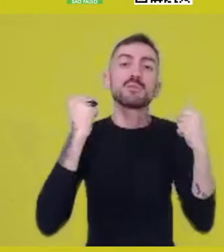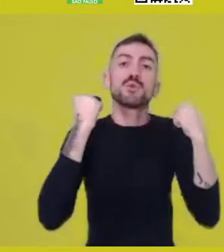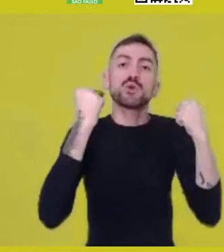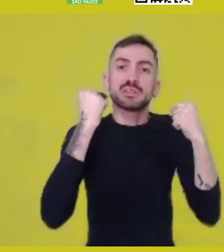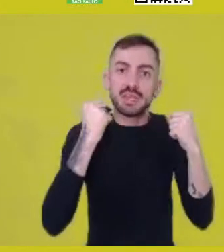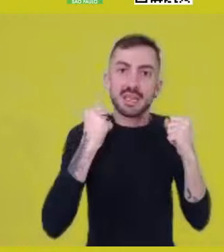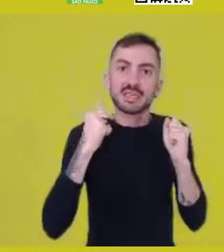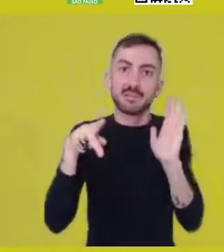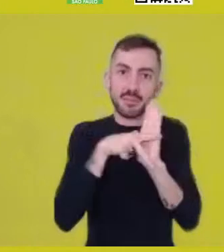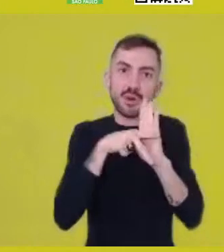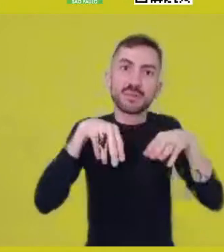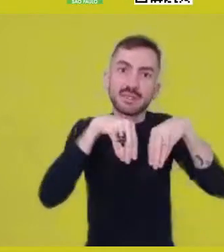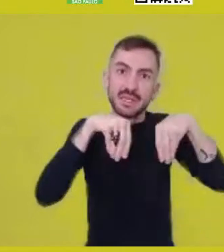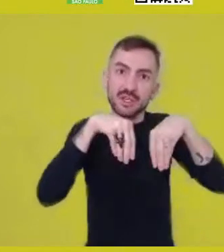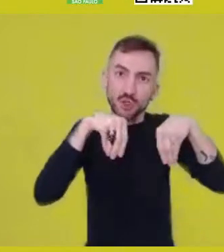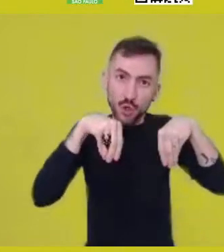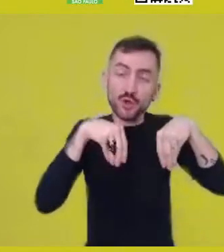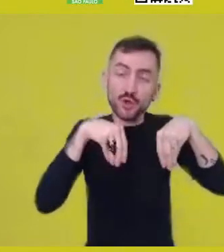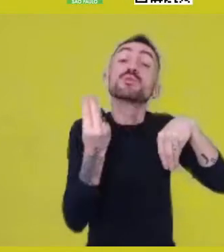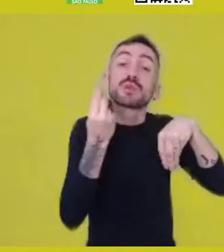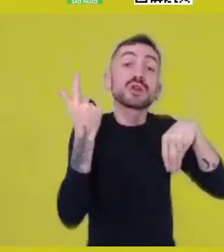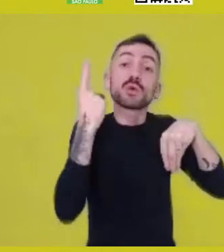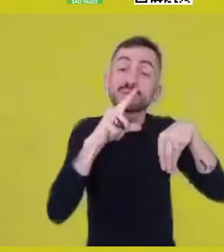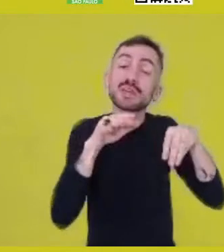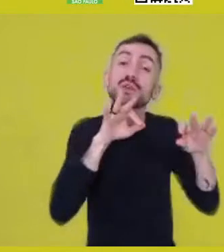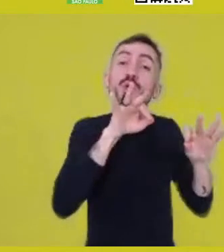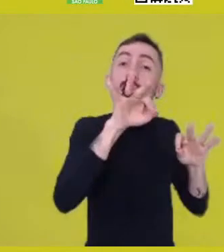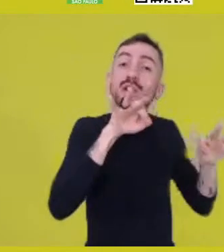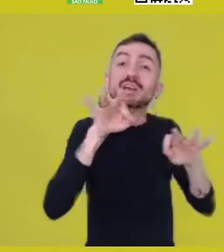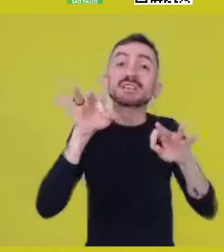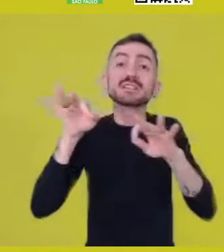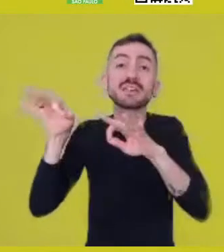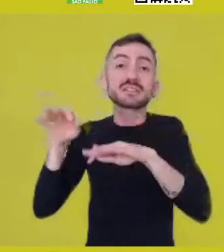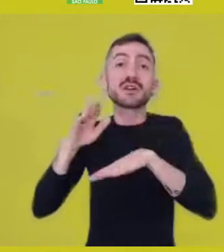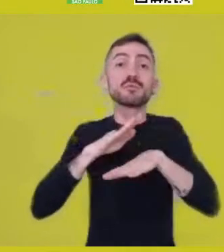this process of organization gestated by an ancestral drop.